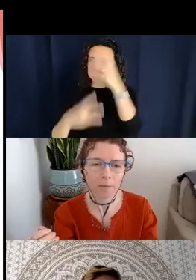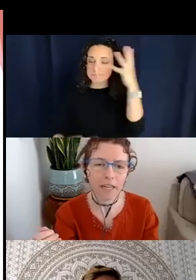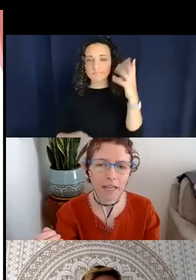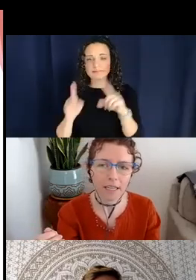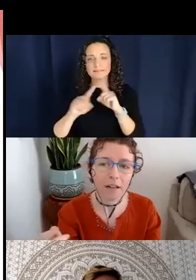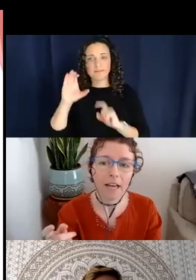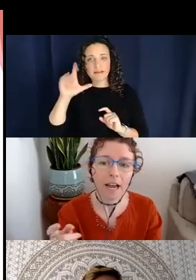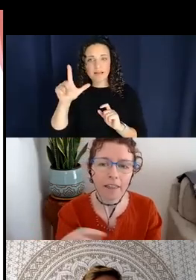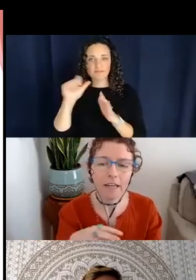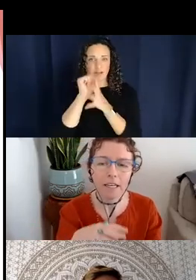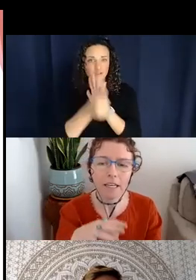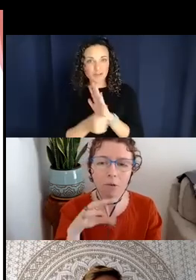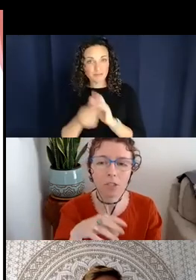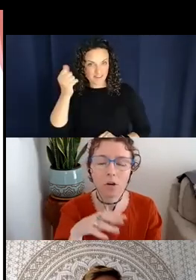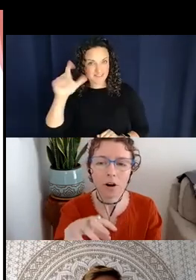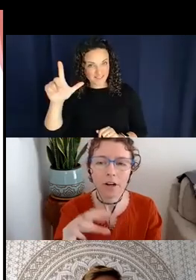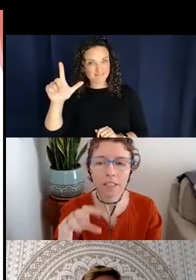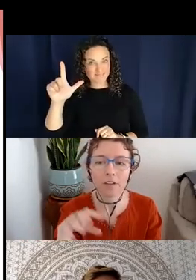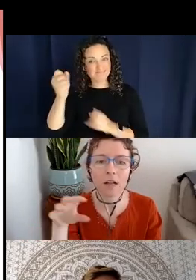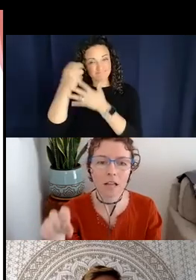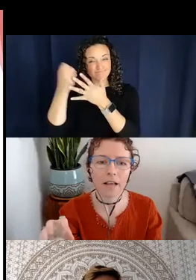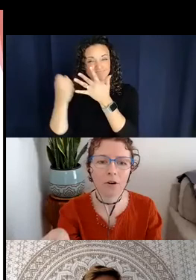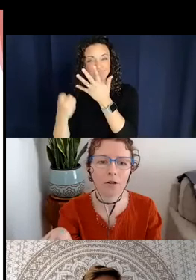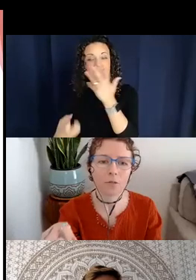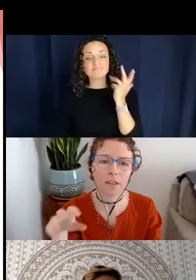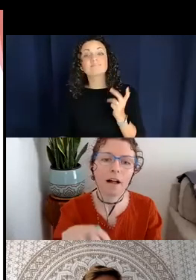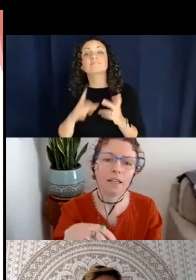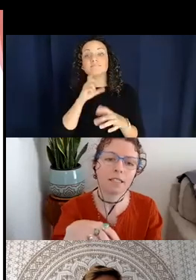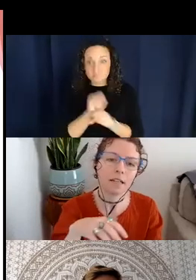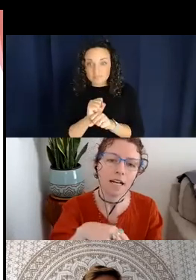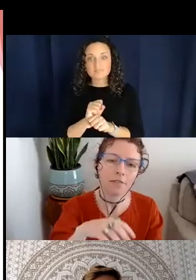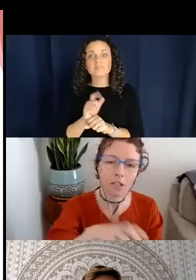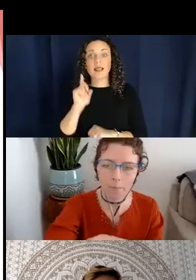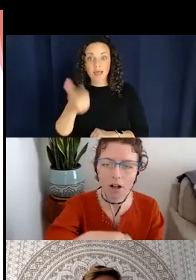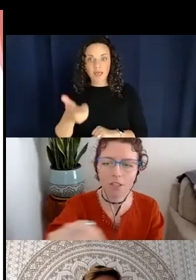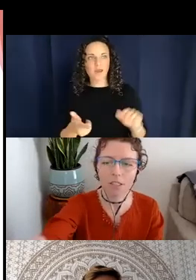in ASL and then he went so far as to even align those with Allan's classifier typologies.